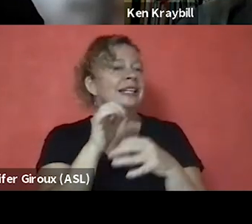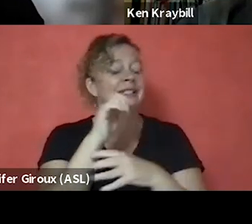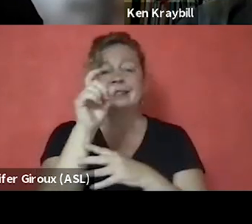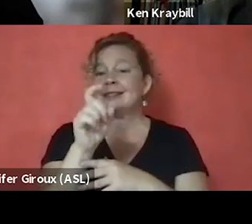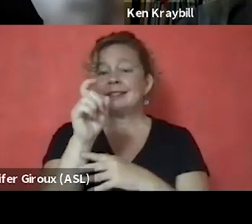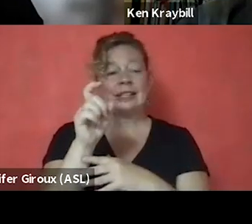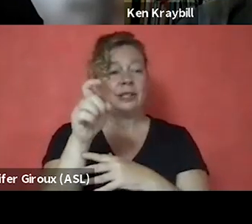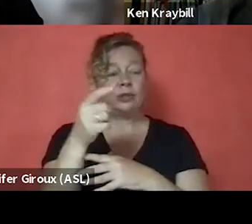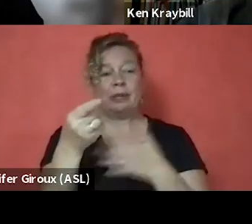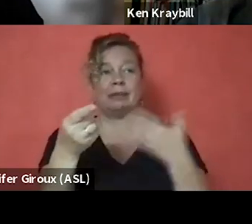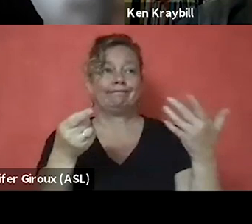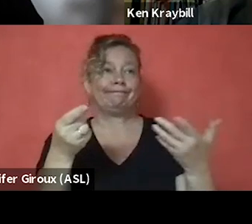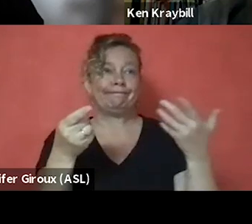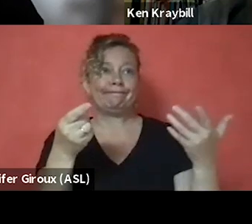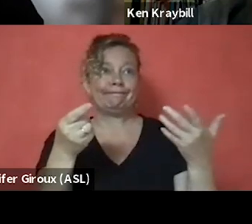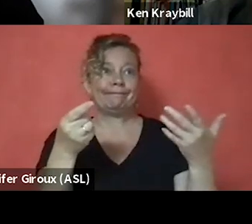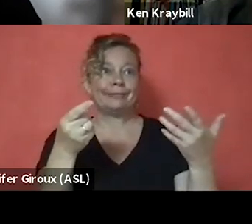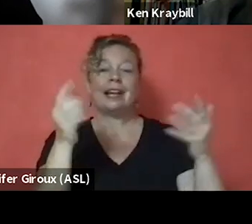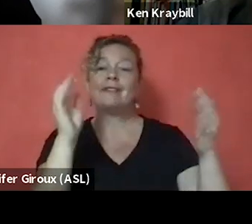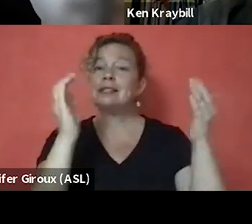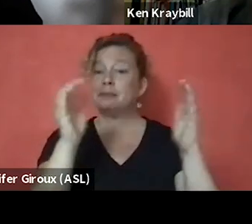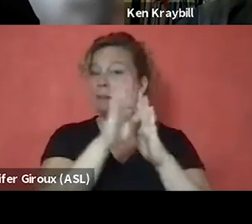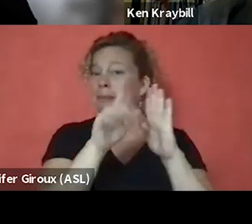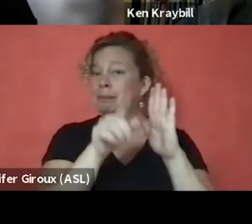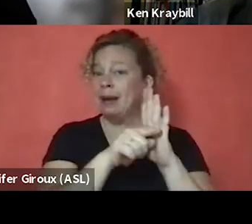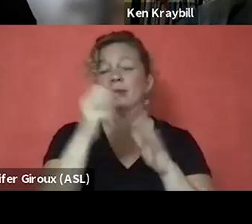to be of a similar background to understand